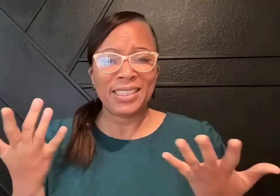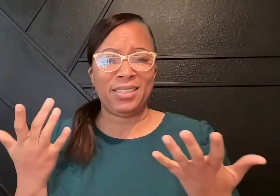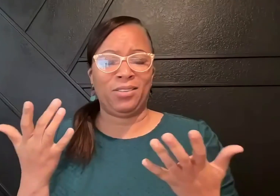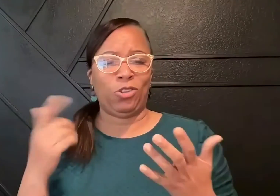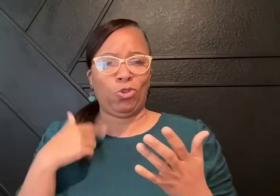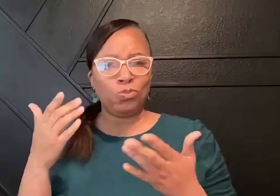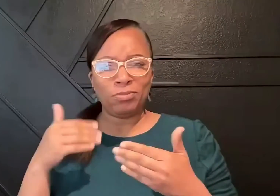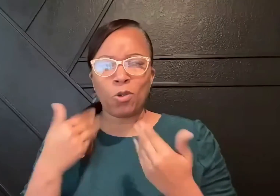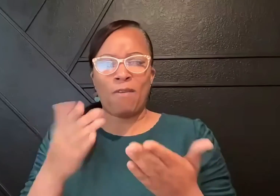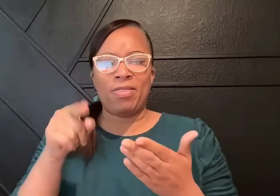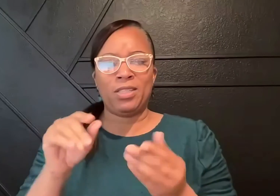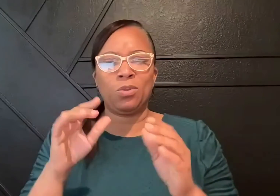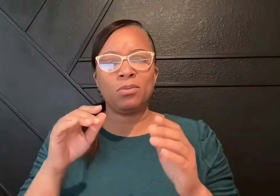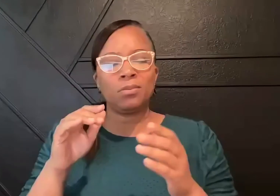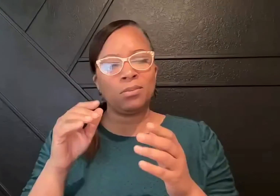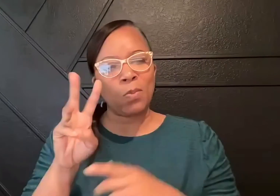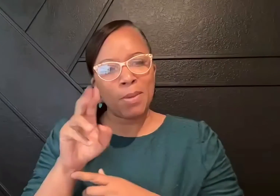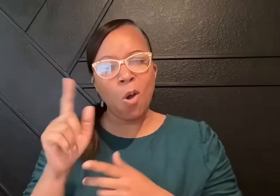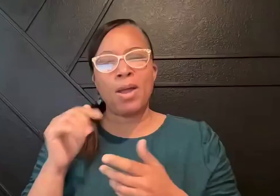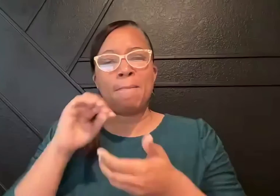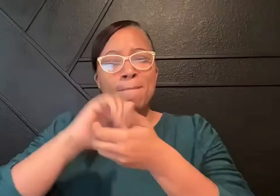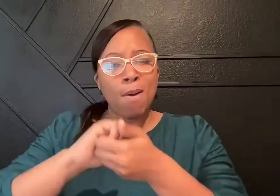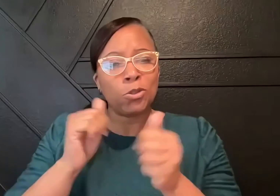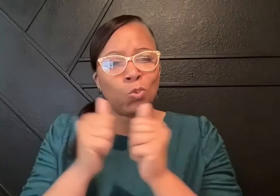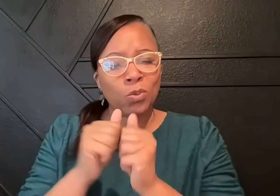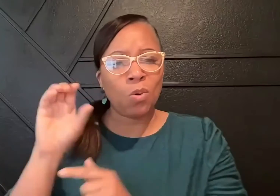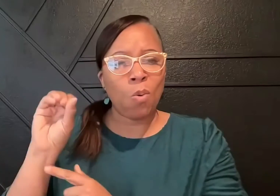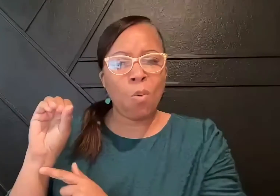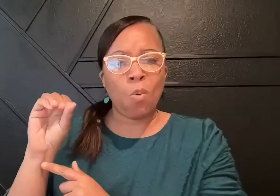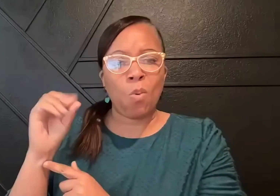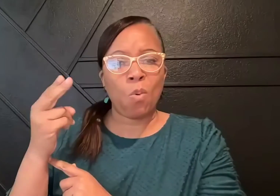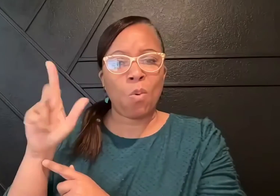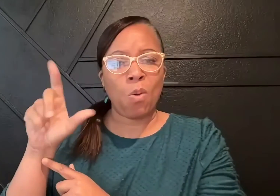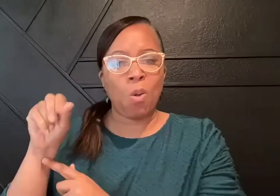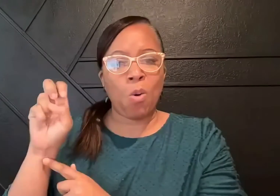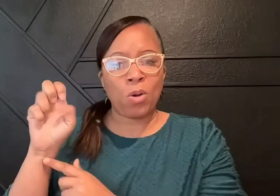In this webinar, we are thrilled to provide, in partnership